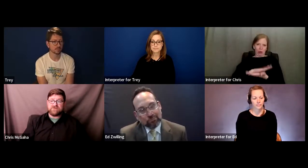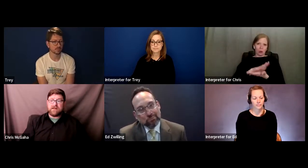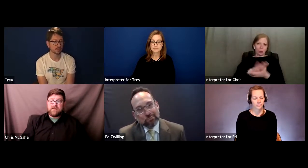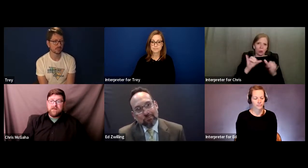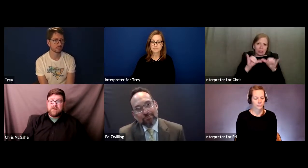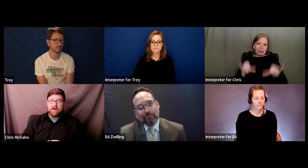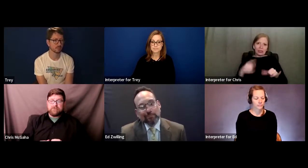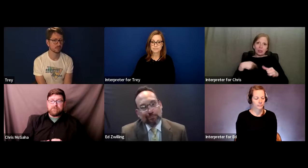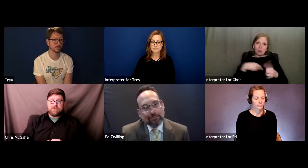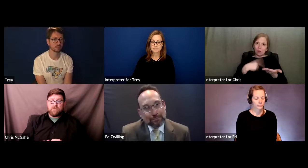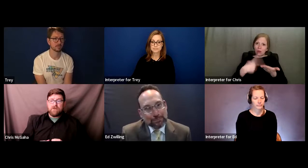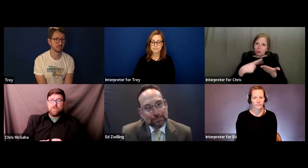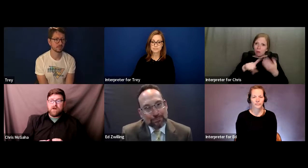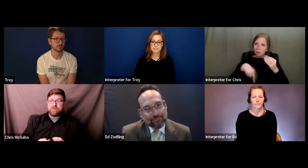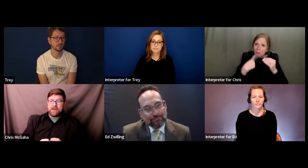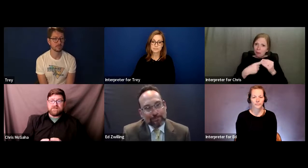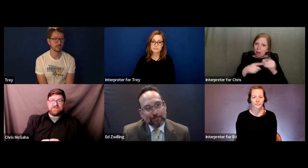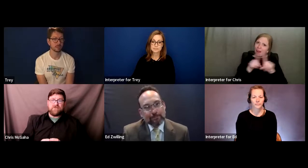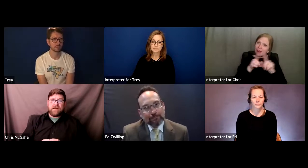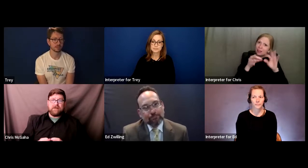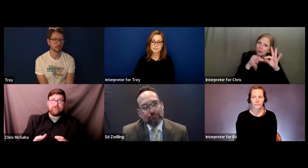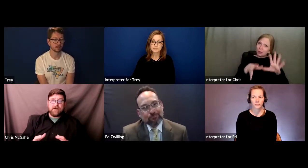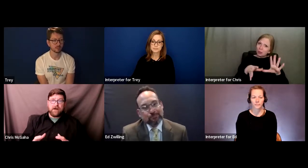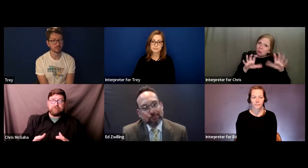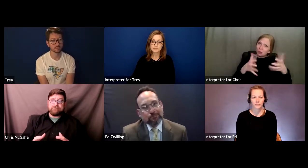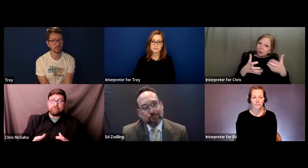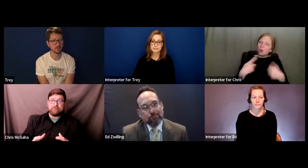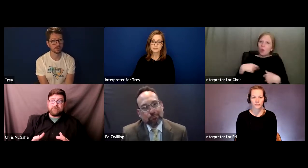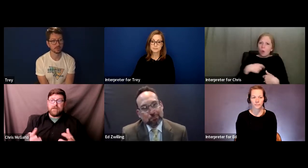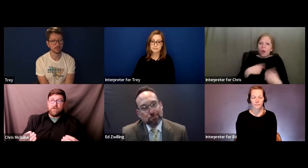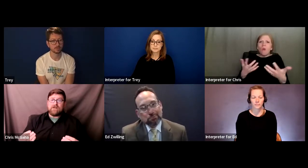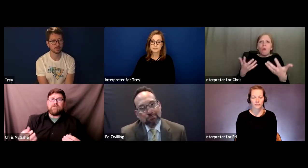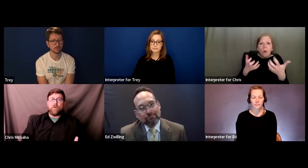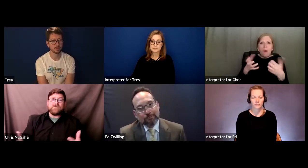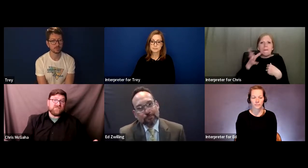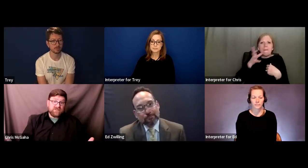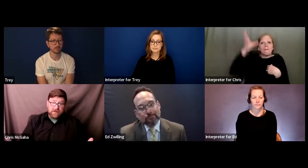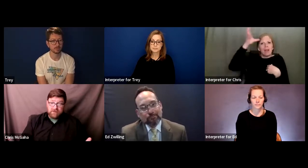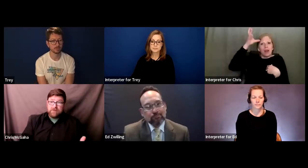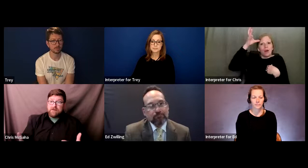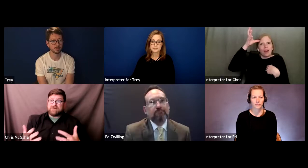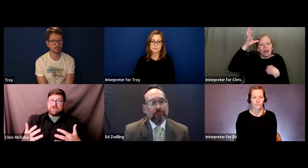that we want parents to have informed decisionmaking.